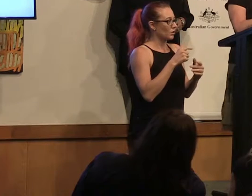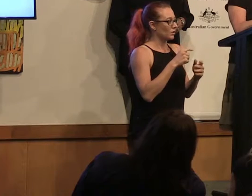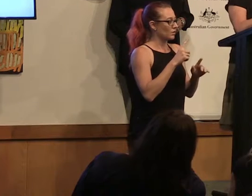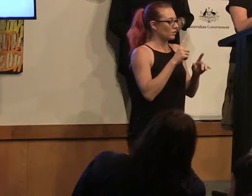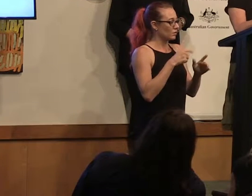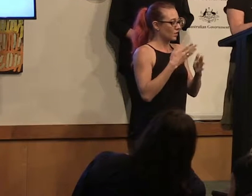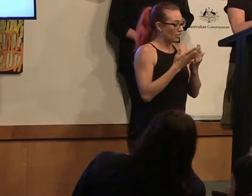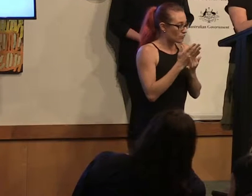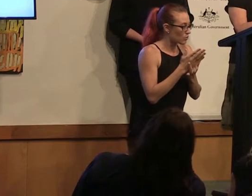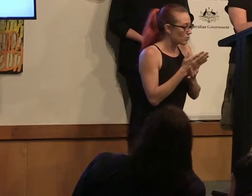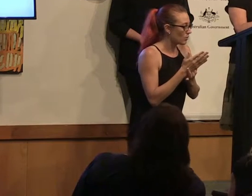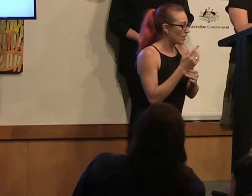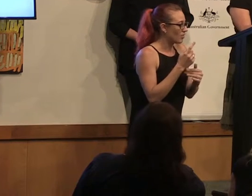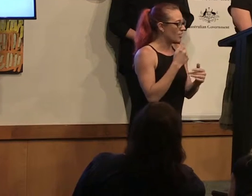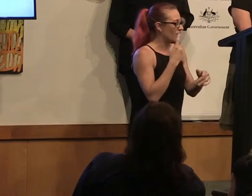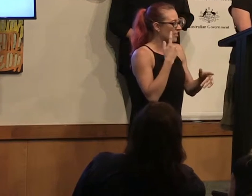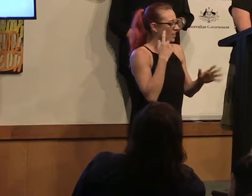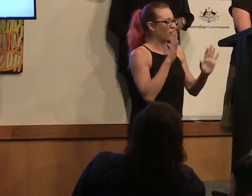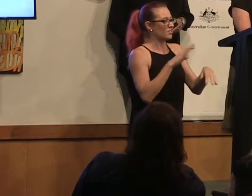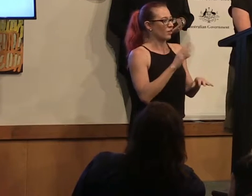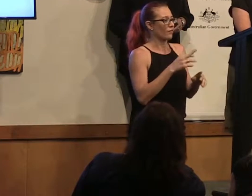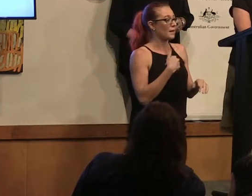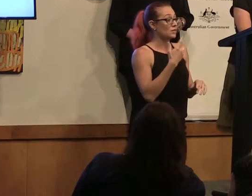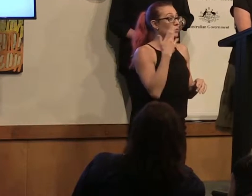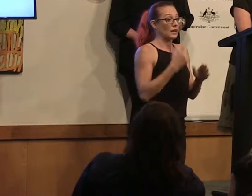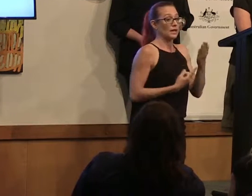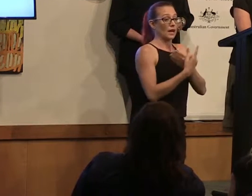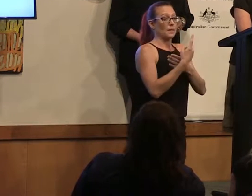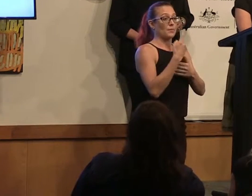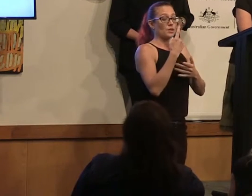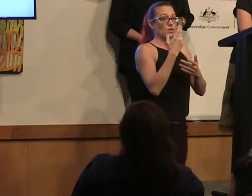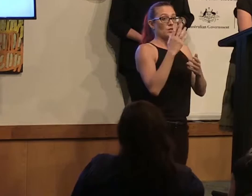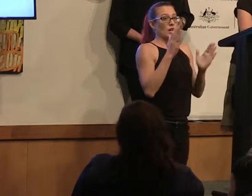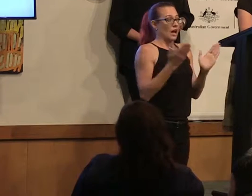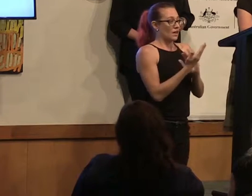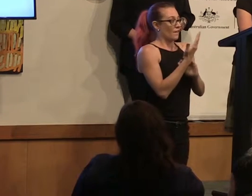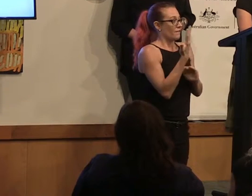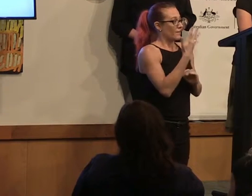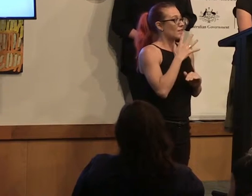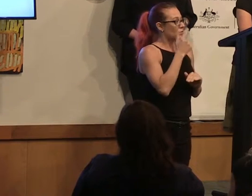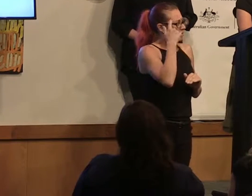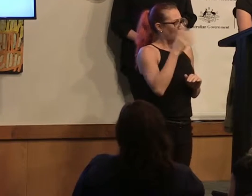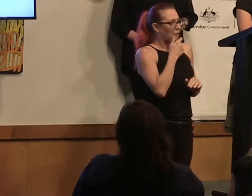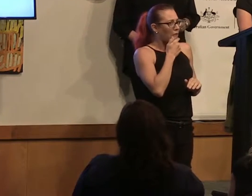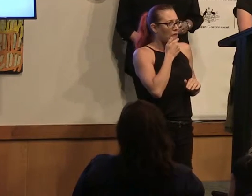is not for me". So when it came up and it was just less than 500 , we were going it's only 500, thats fantastic.